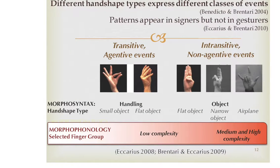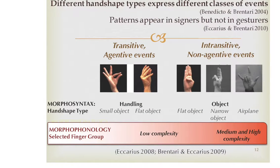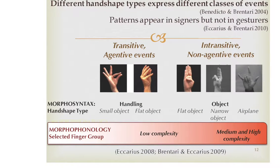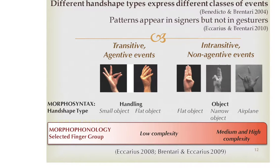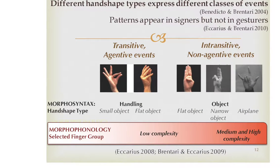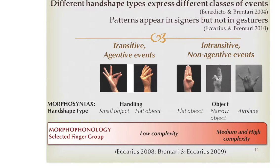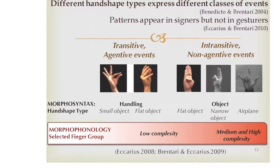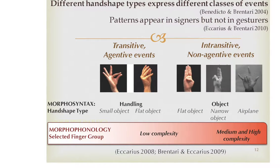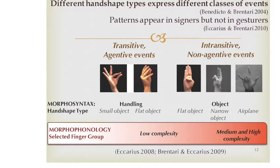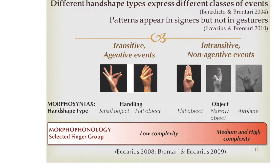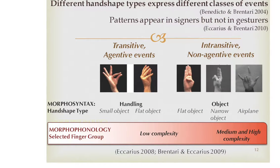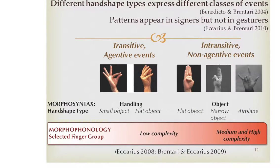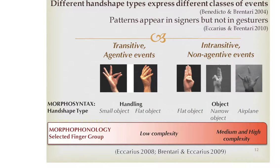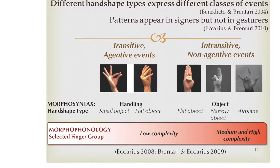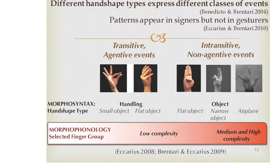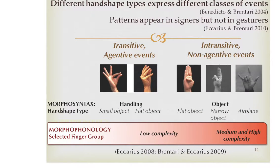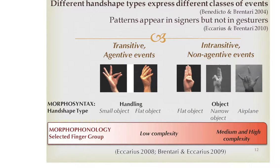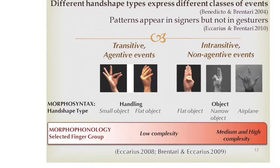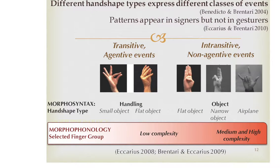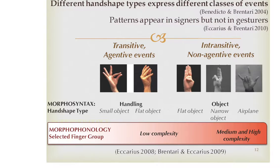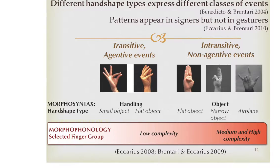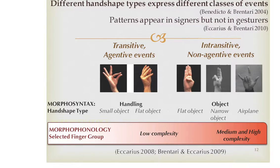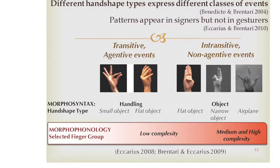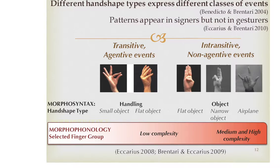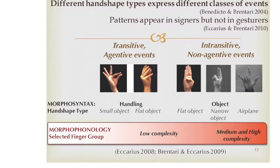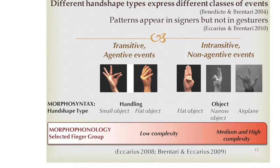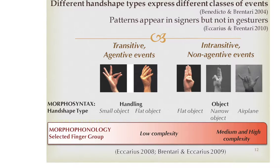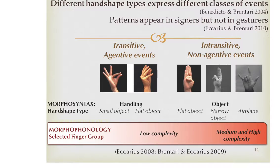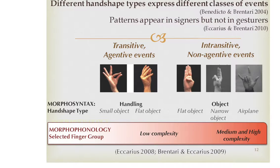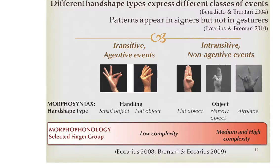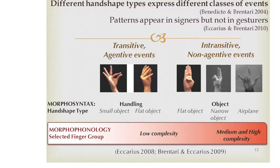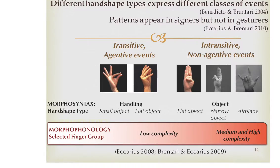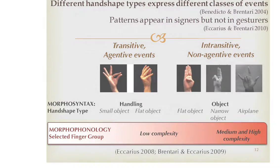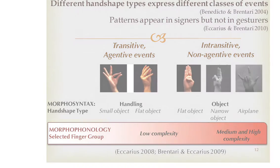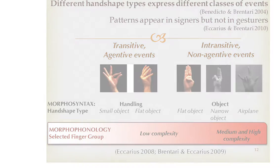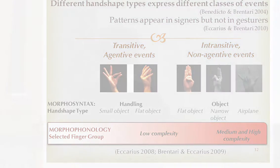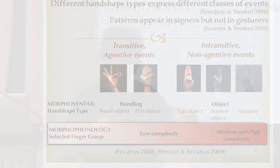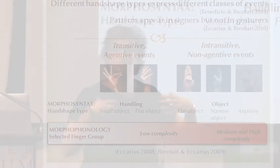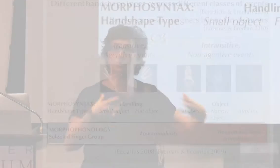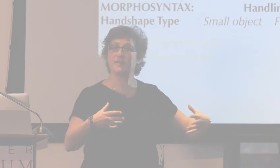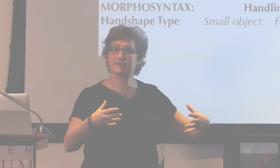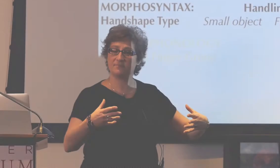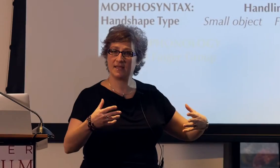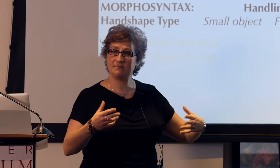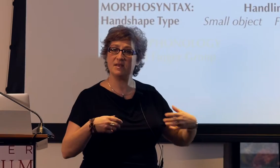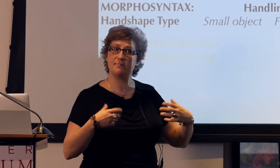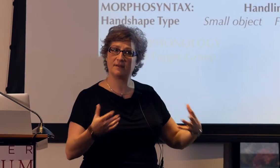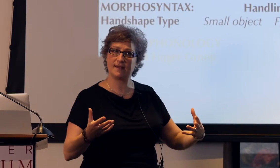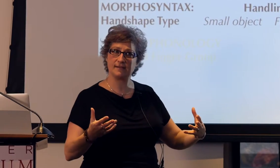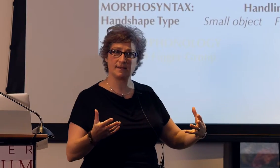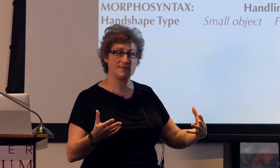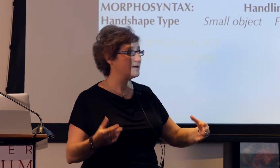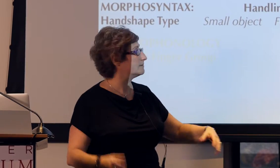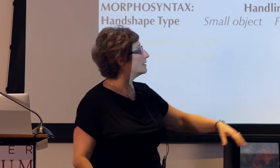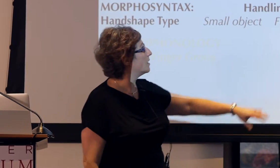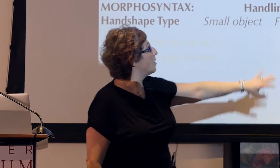So I want to contrast transitive events, those events that have agents, that a person's doing something, manipulating something,